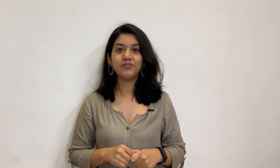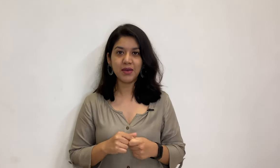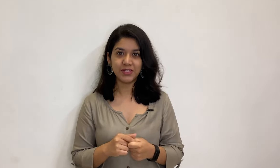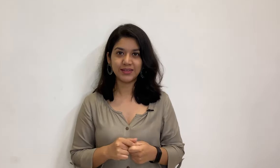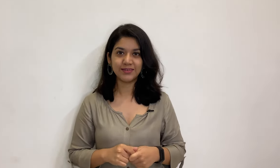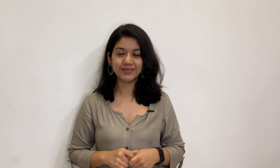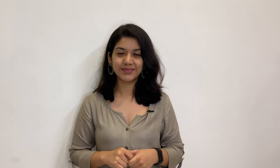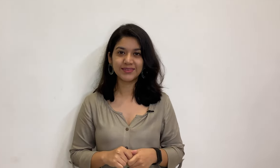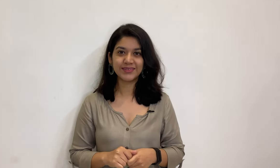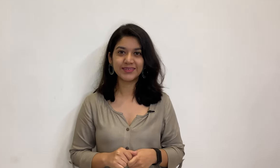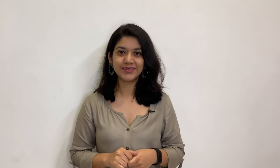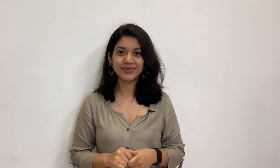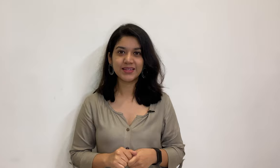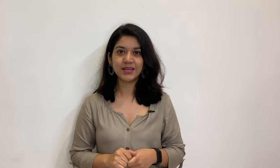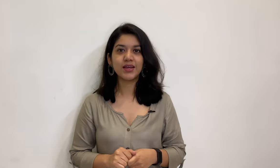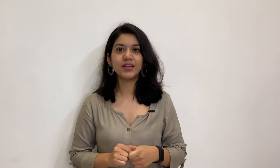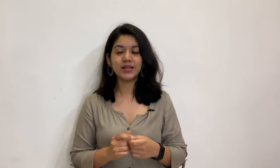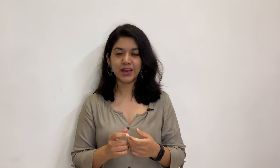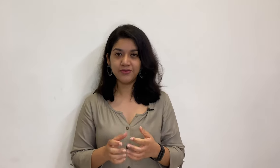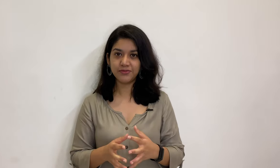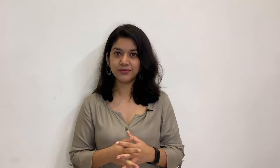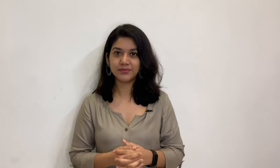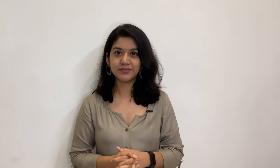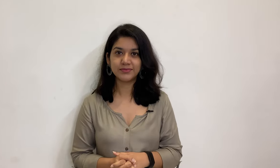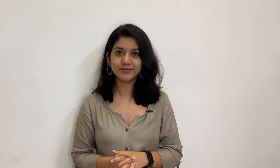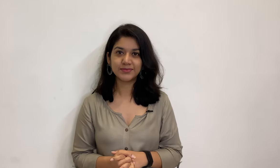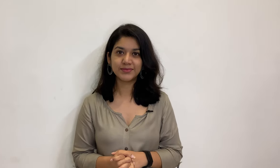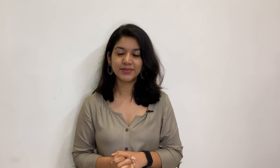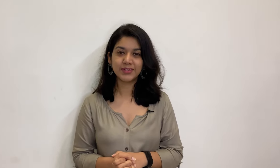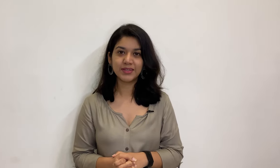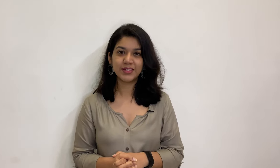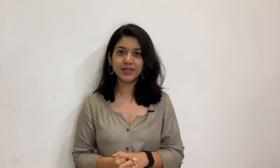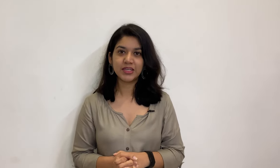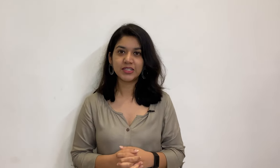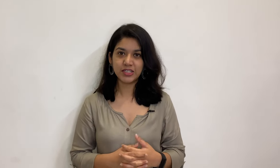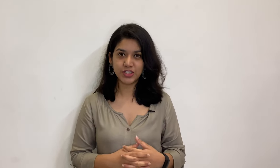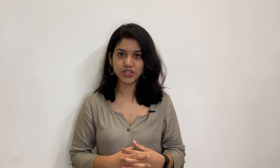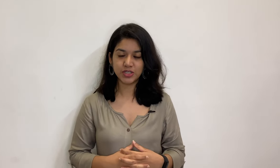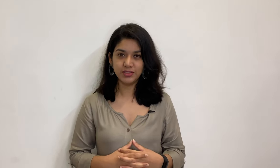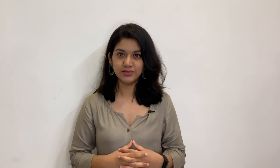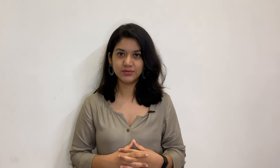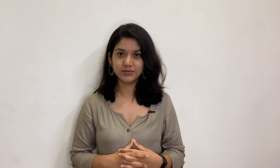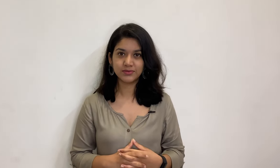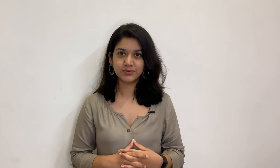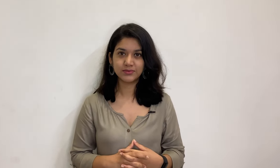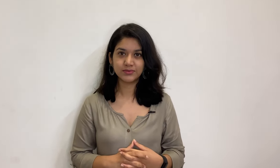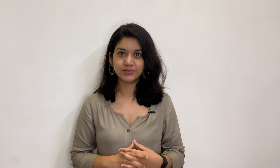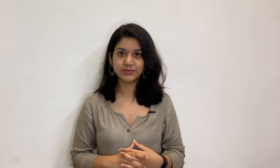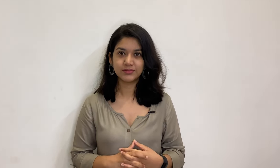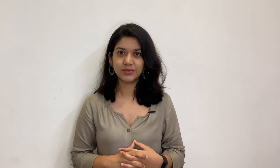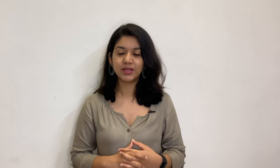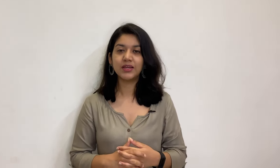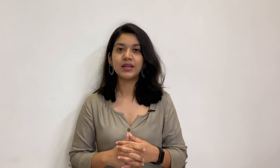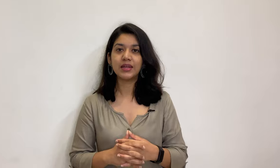Family Deaf Teacher